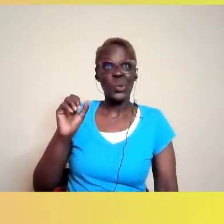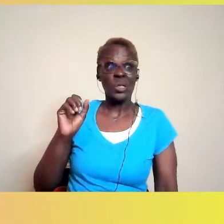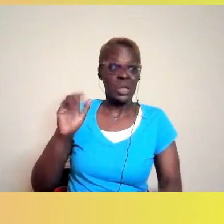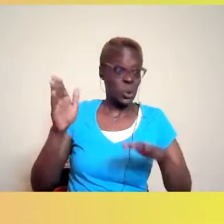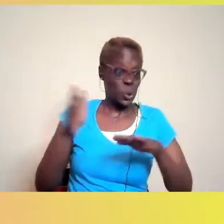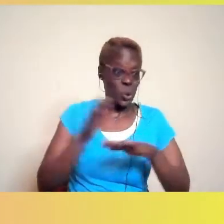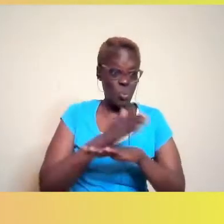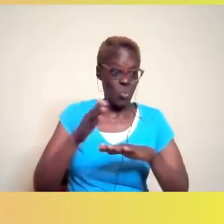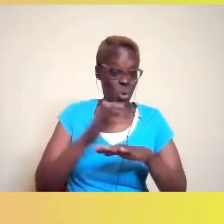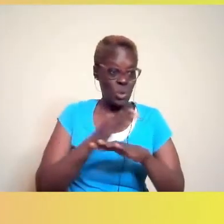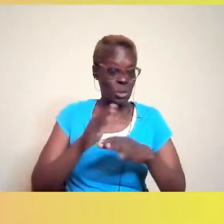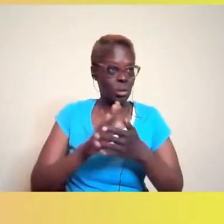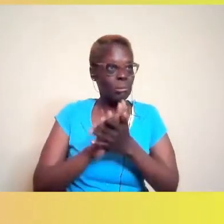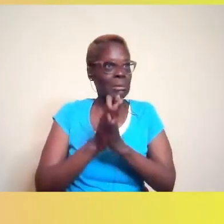than it was us trying to make a project.